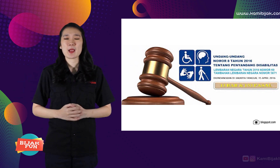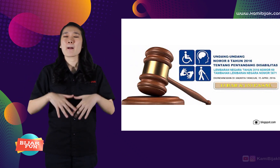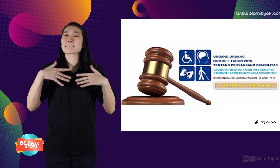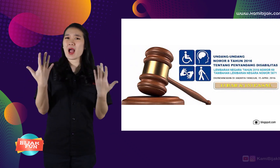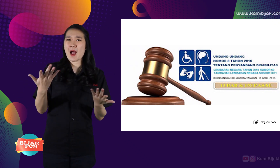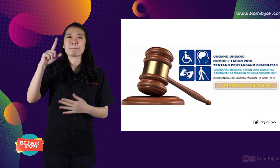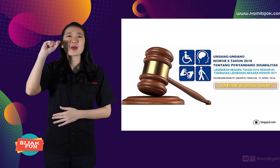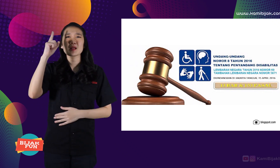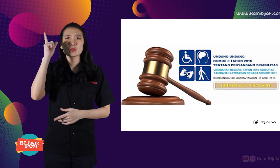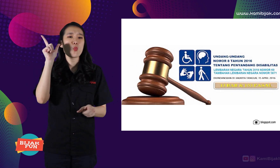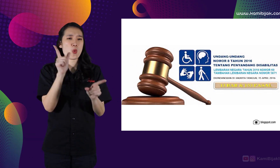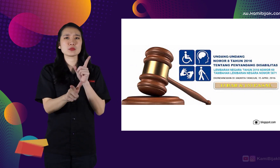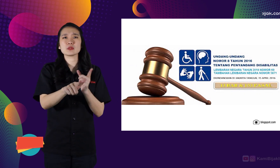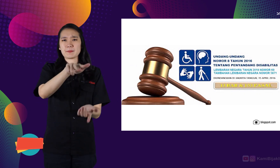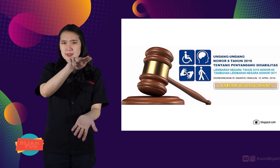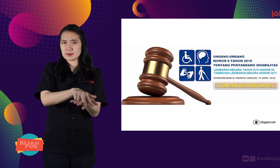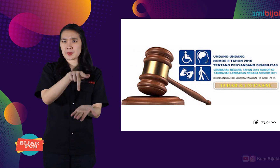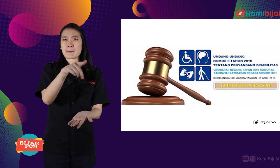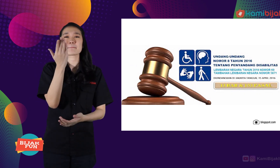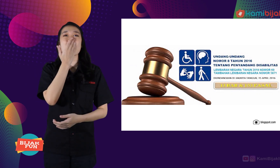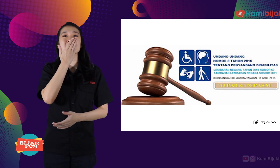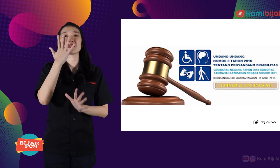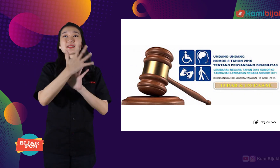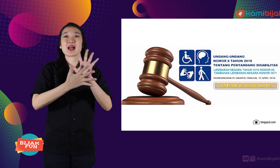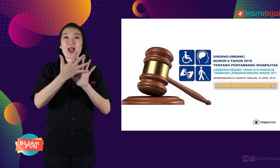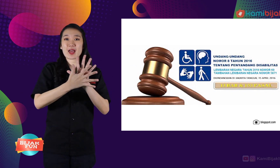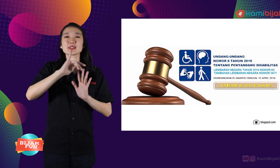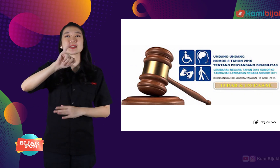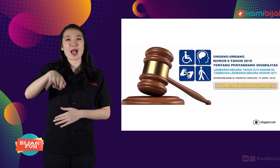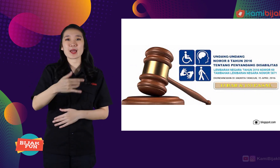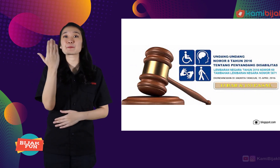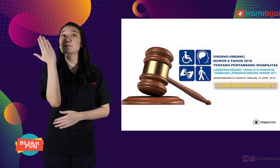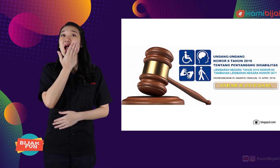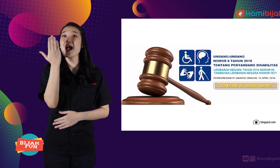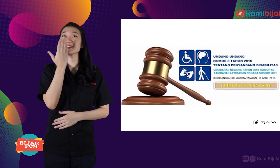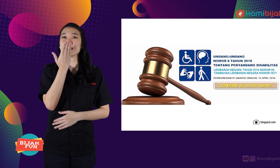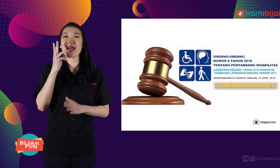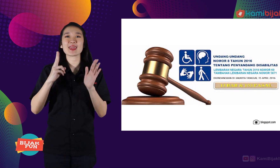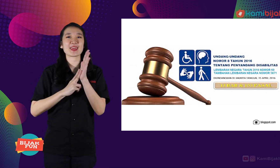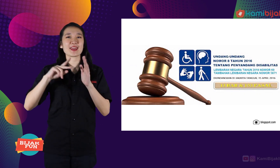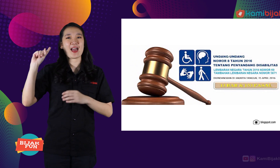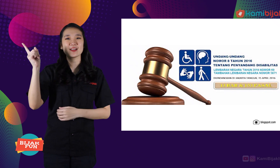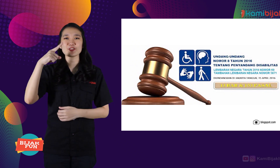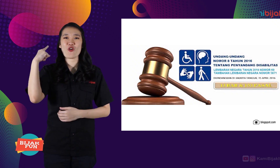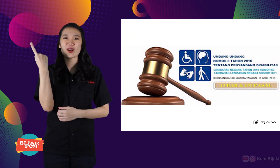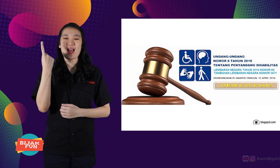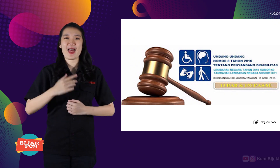So, the government is obliged to recognize the language sign becomes the national language first.